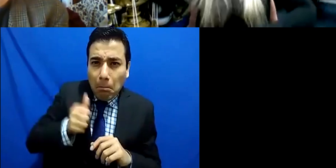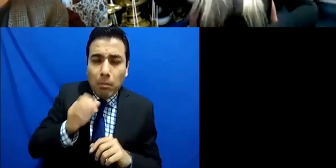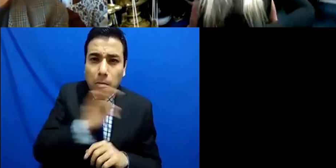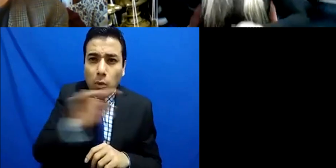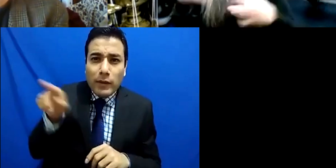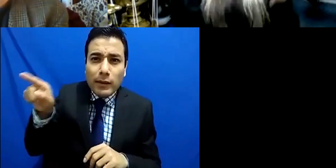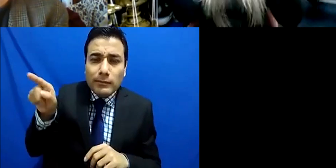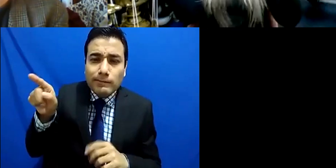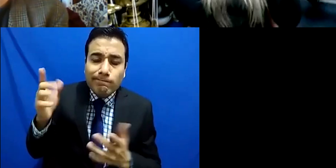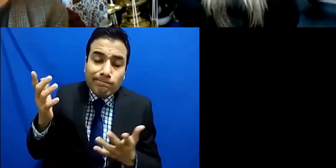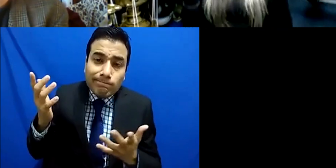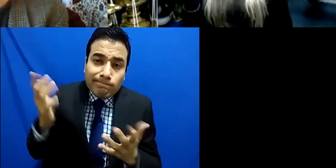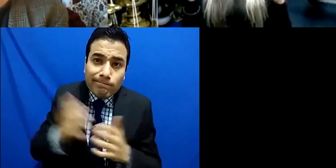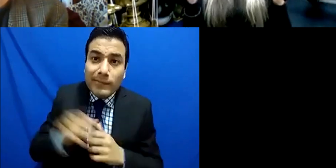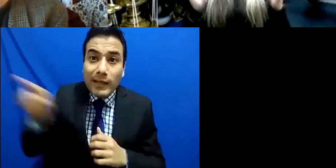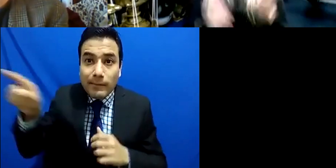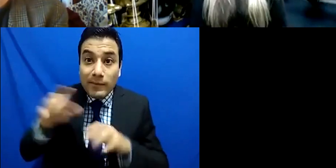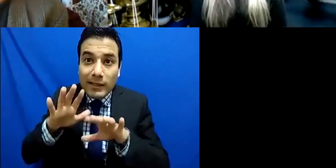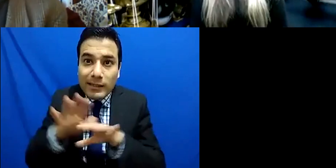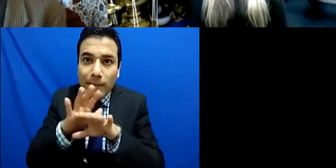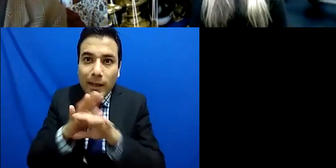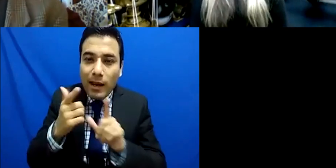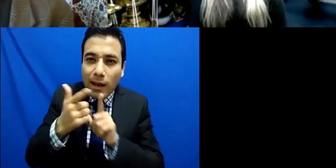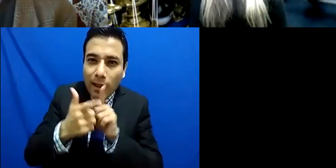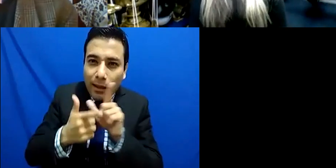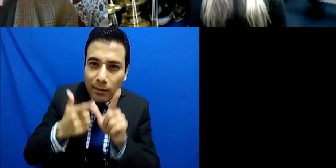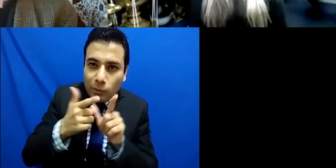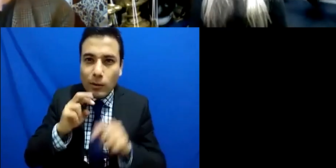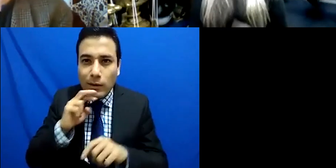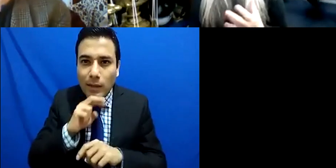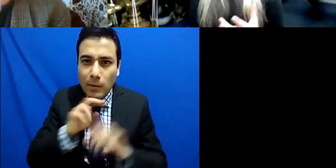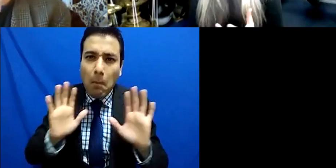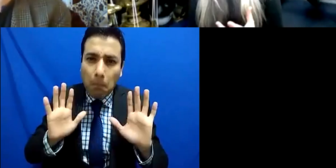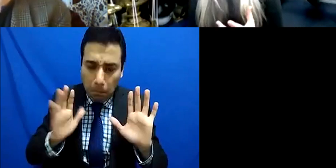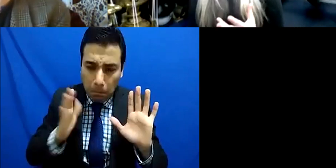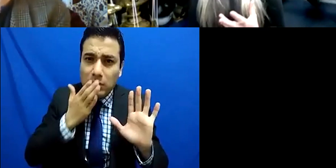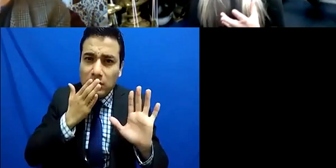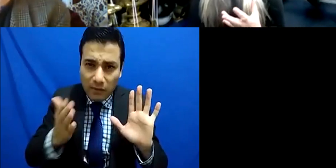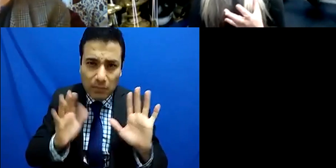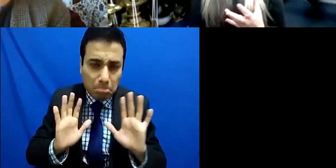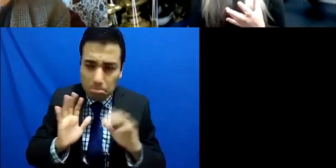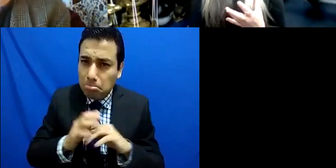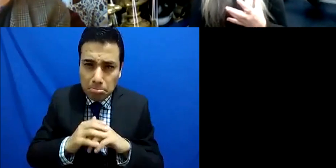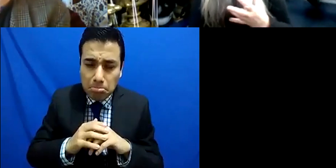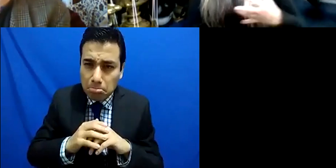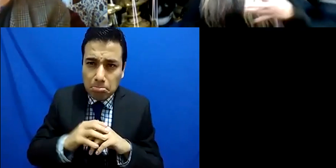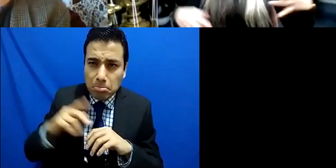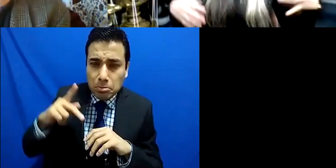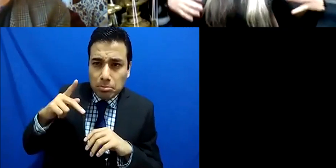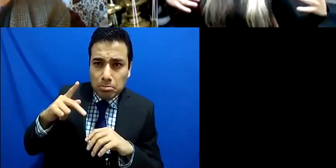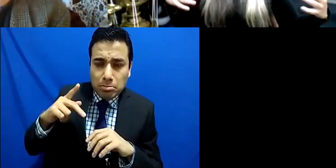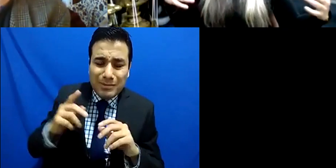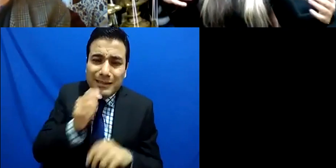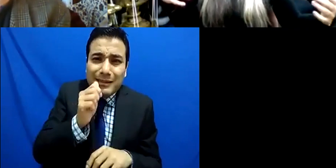that gives it then a different feel and each way is permissible and you know it's difficult to